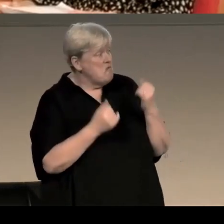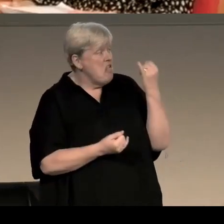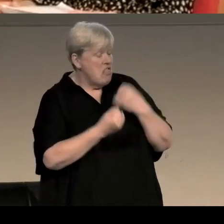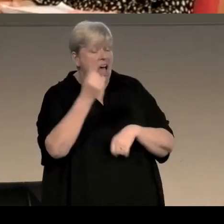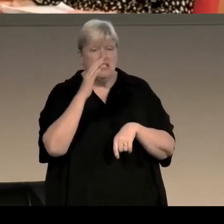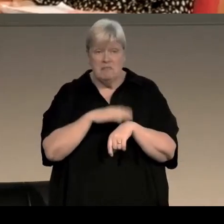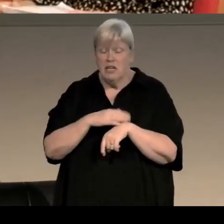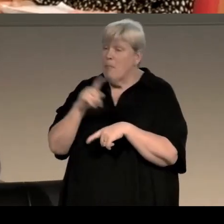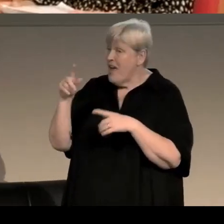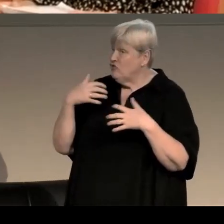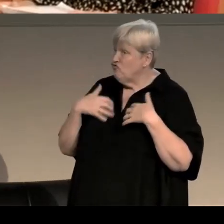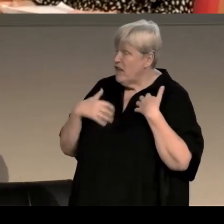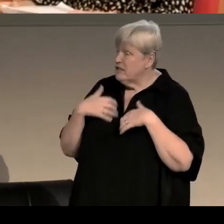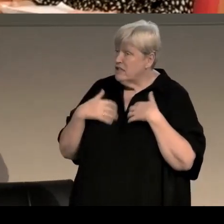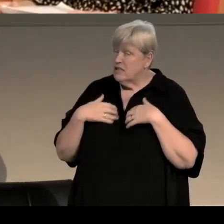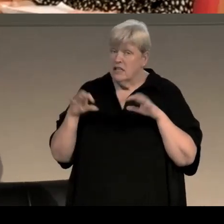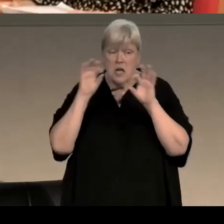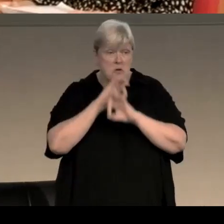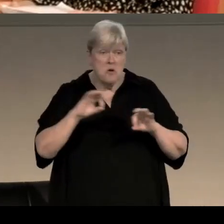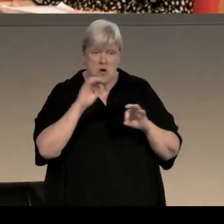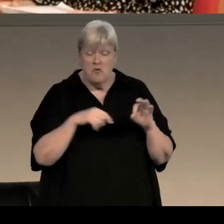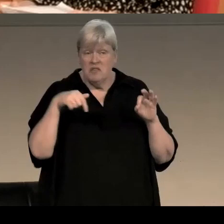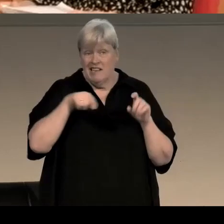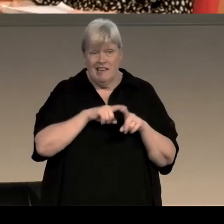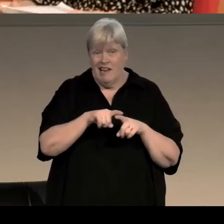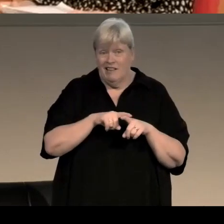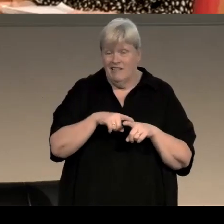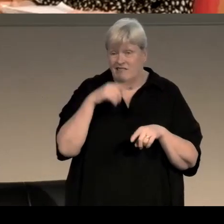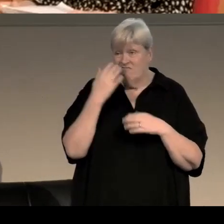but interestingly, nobody south of the border seemed to notice it was even happening.